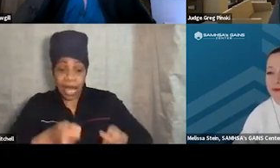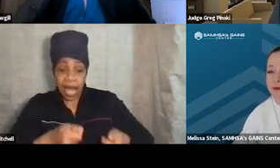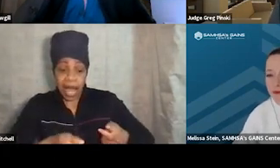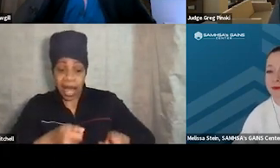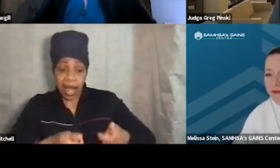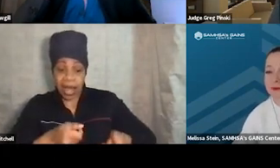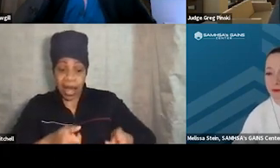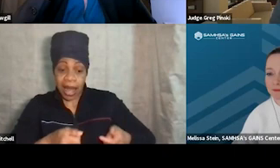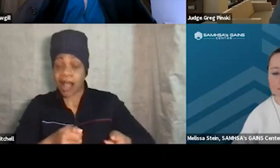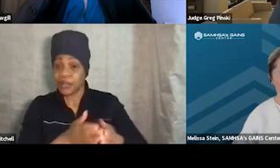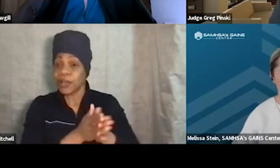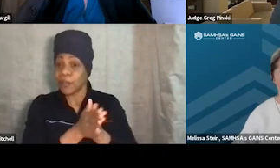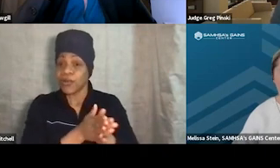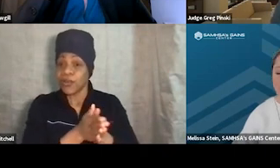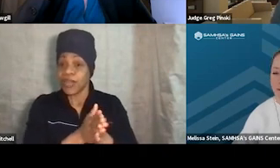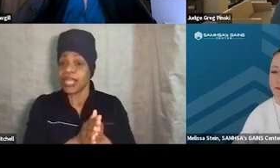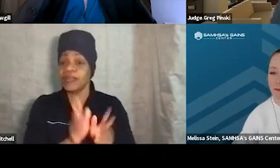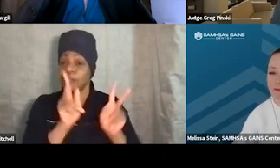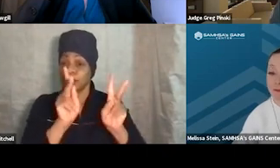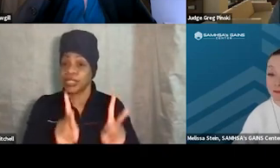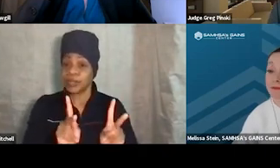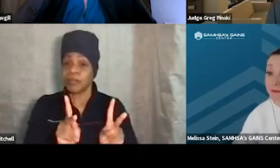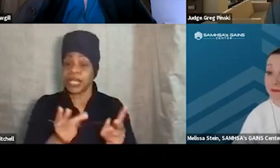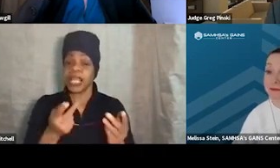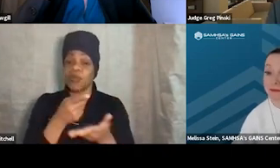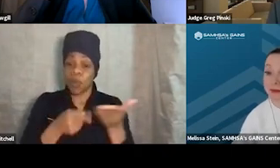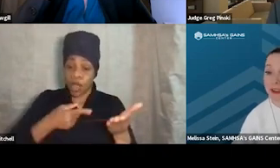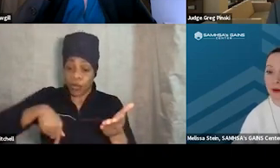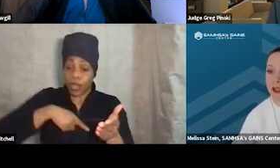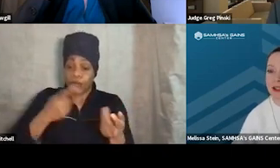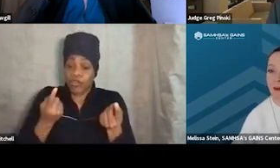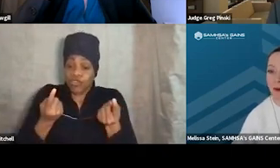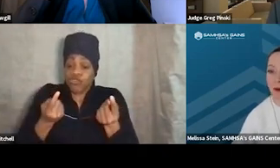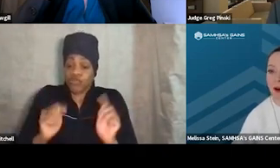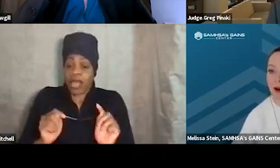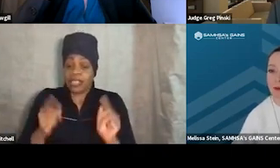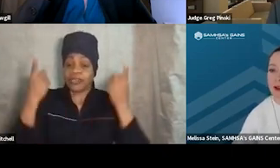that particular participant and align with what we were trying to achieve. Well, that's helpful.